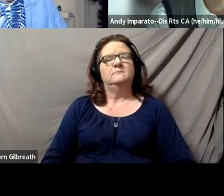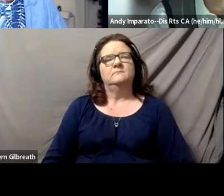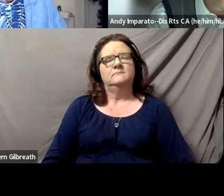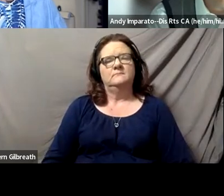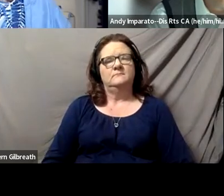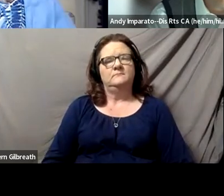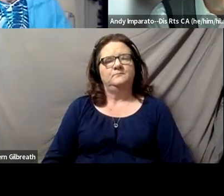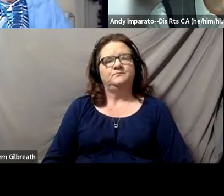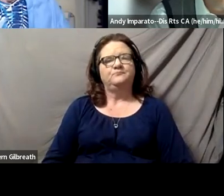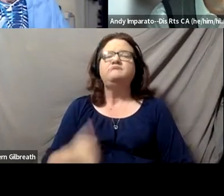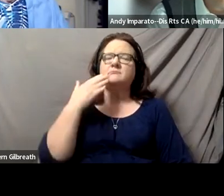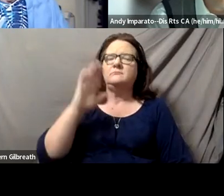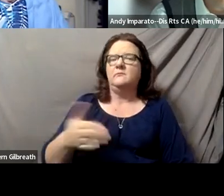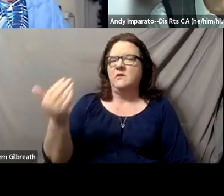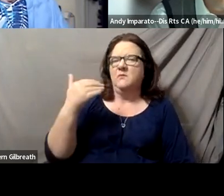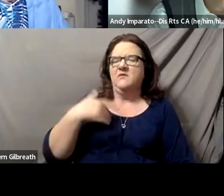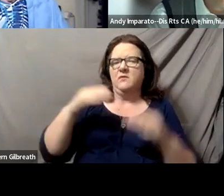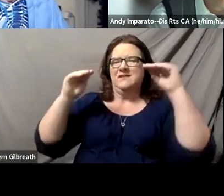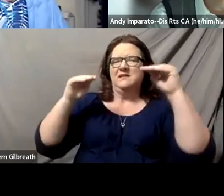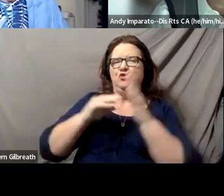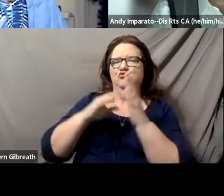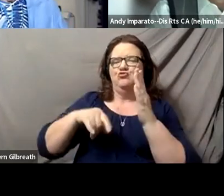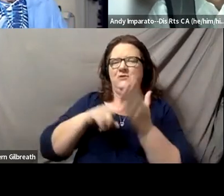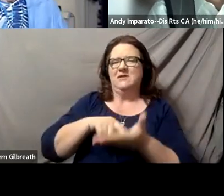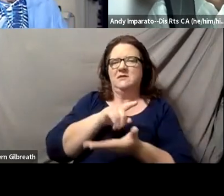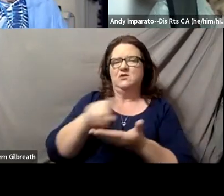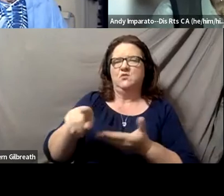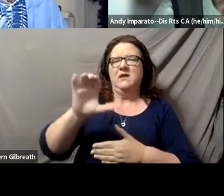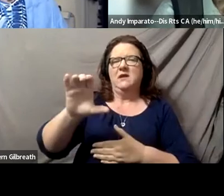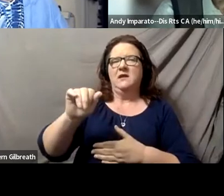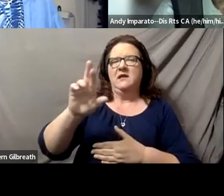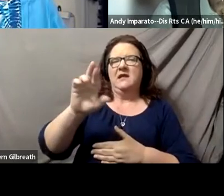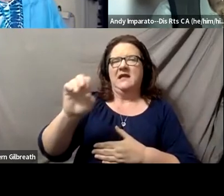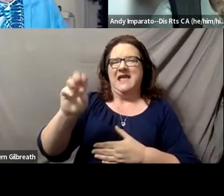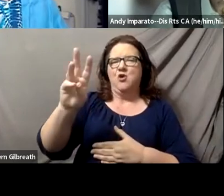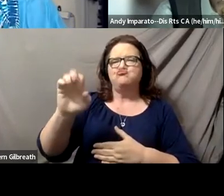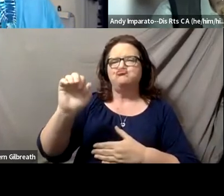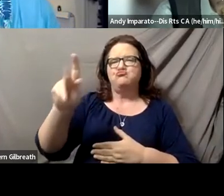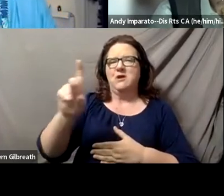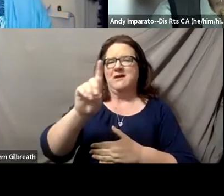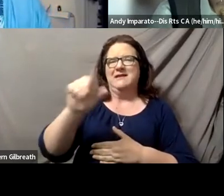You know, I was teaching students this week in a care work disability studies, disability justice course,